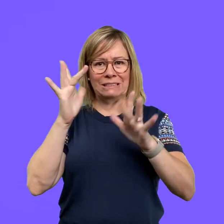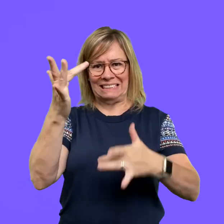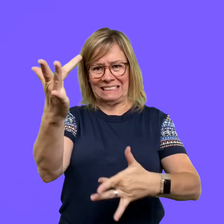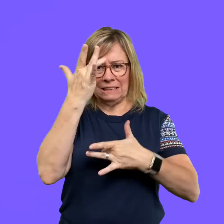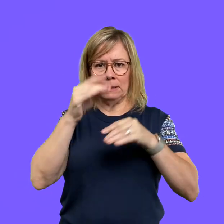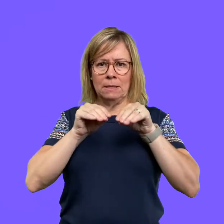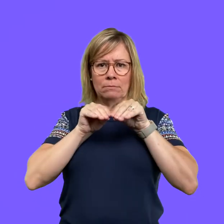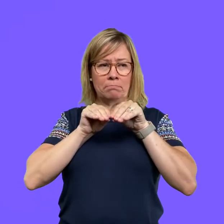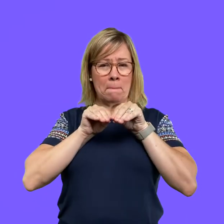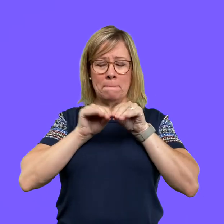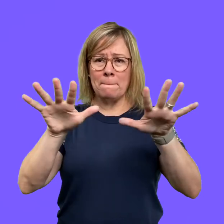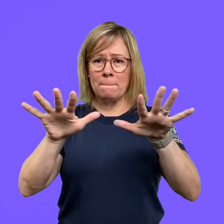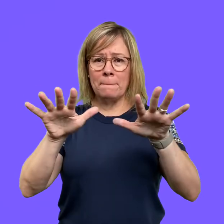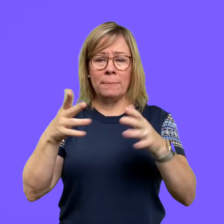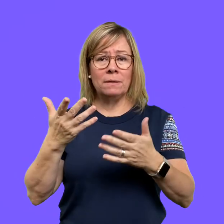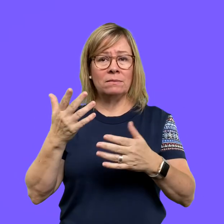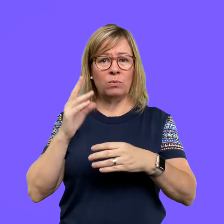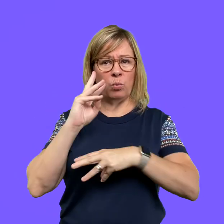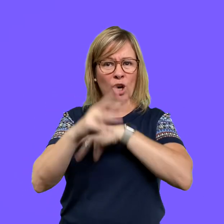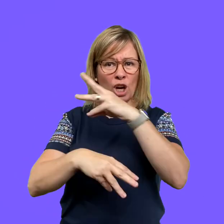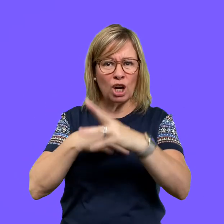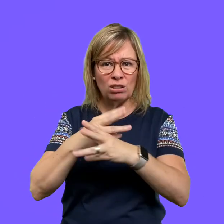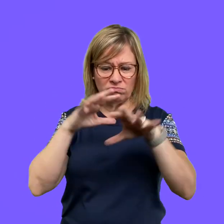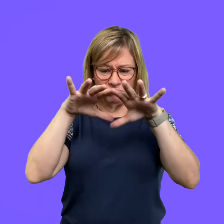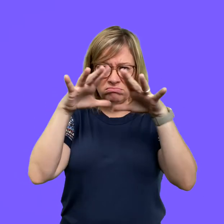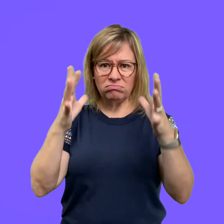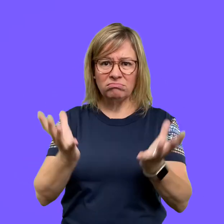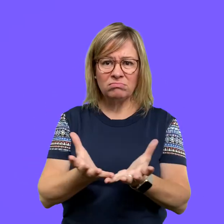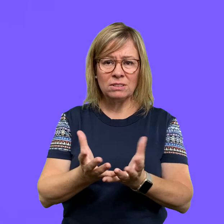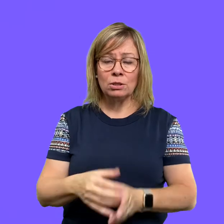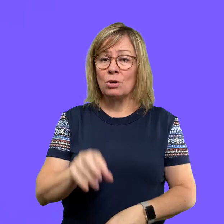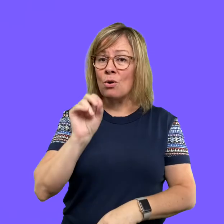This refers to the rapid spread of a serious illness. They can occur